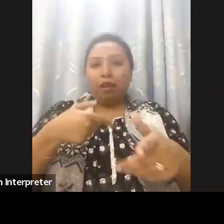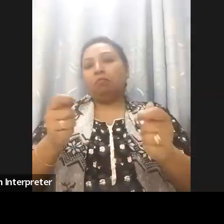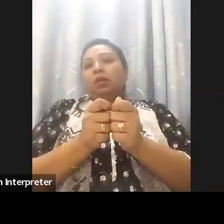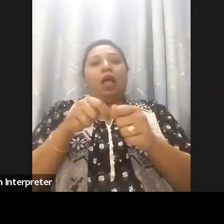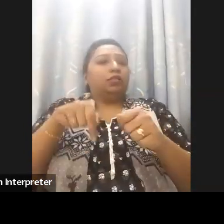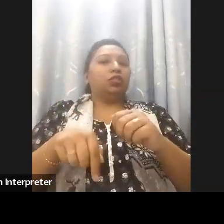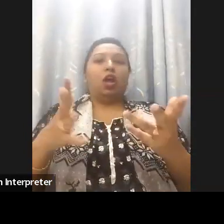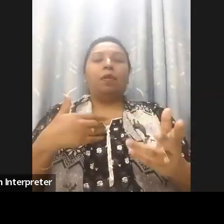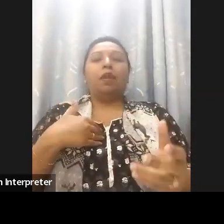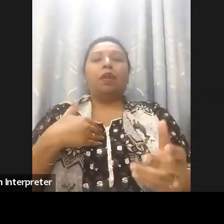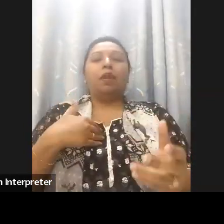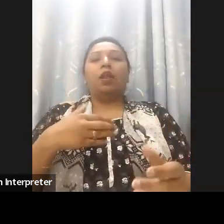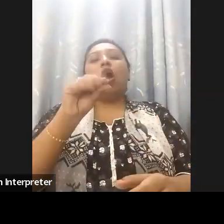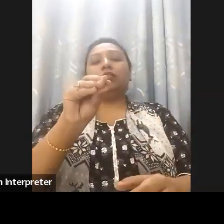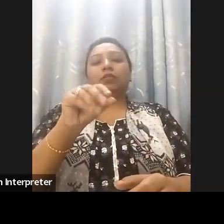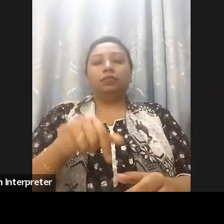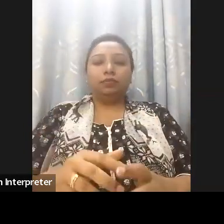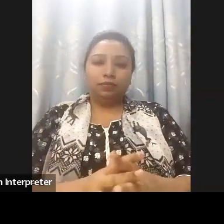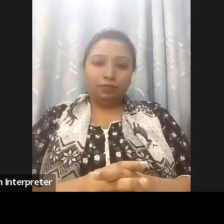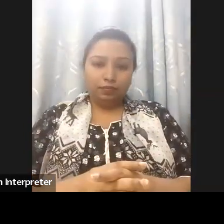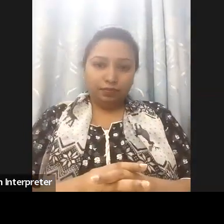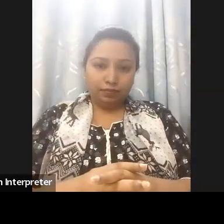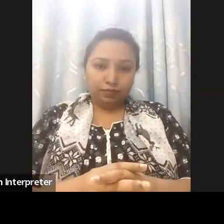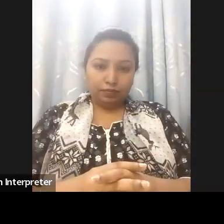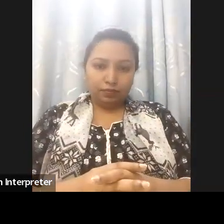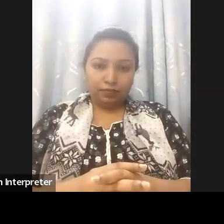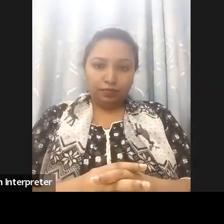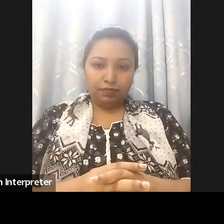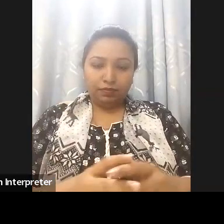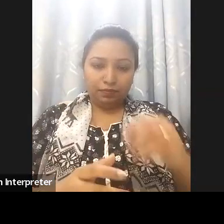well I firmly believe that this event marks the beginning of a fruitful and long-standing